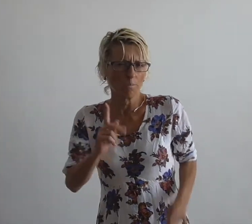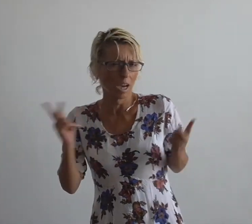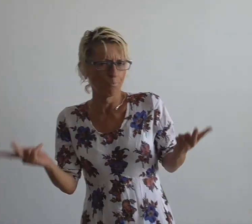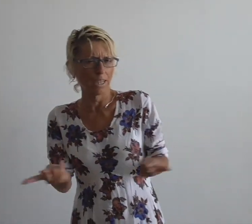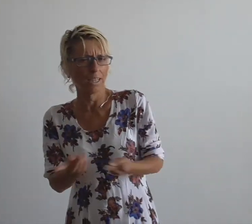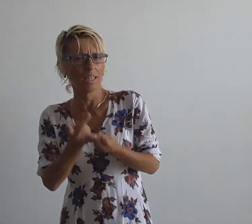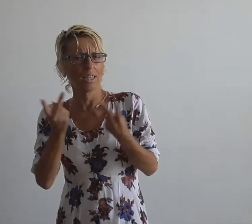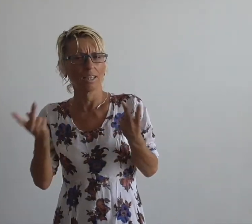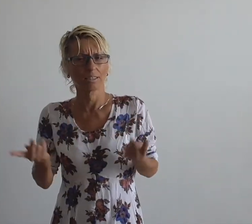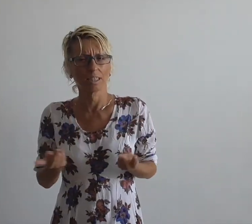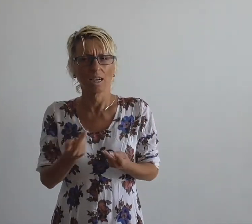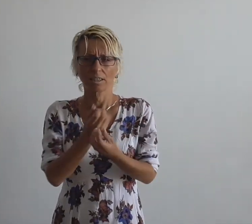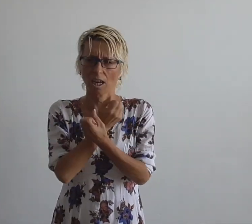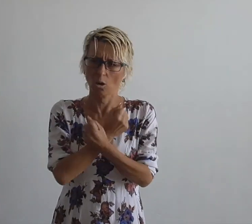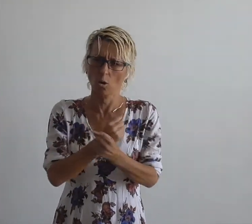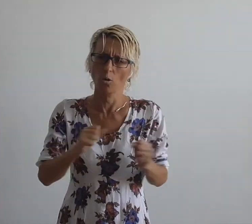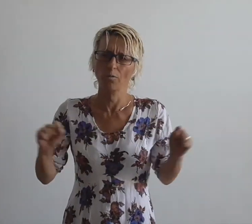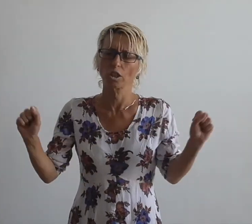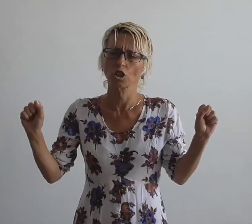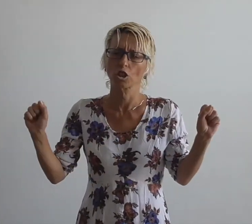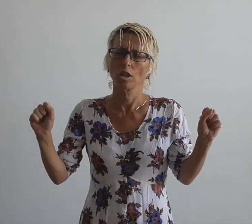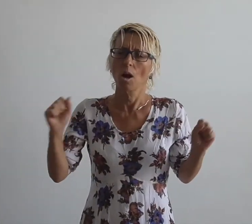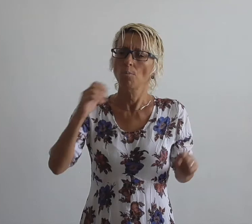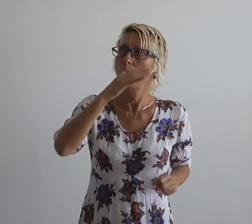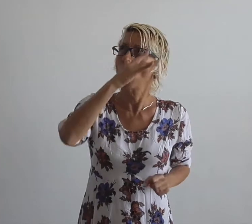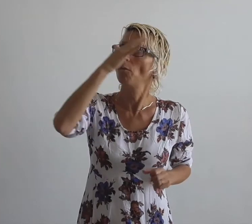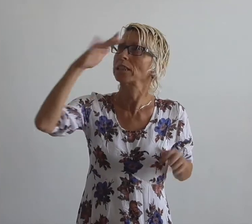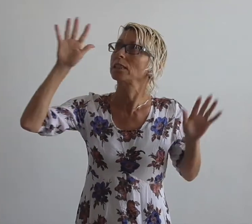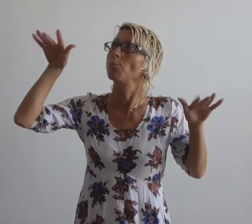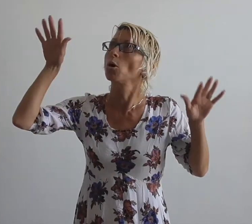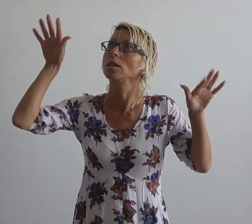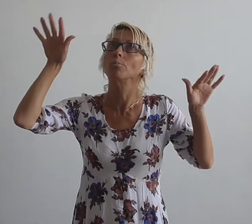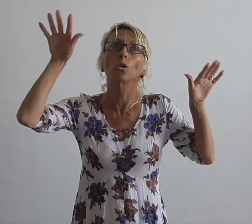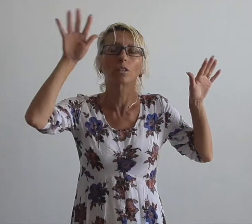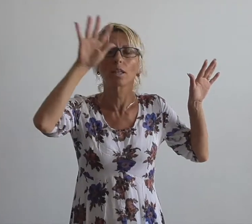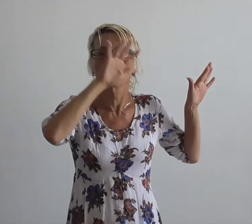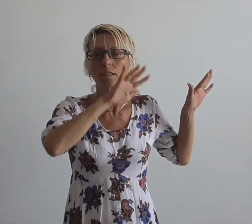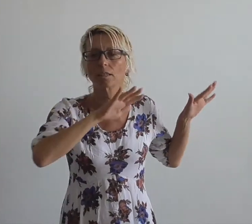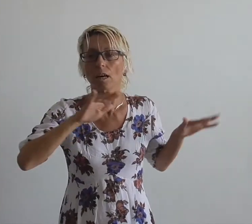I am not looking for freedom Birds wander in the horizon